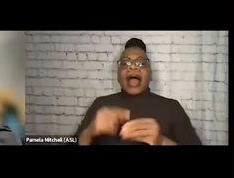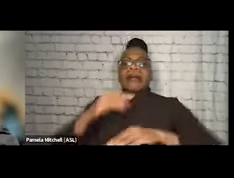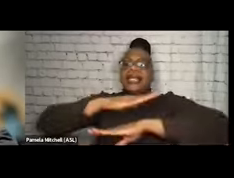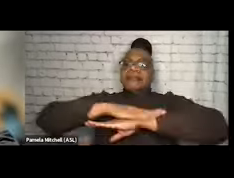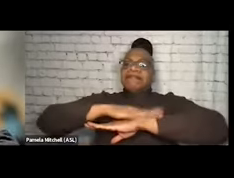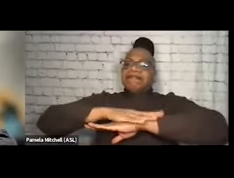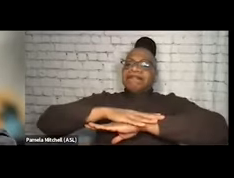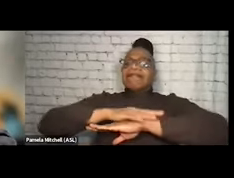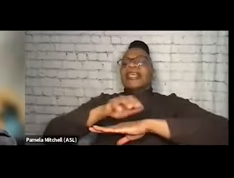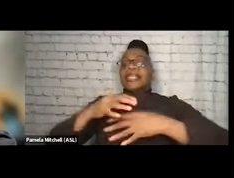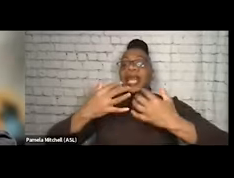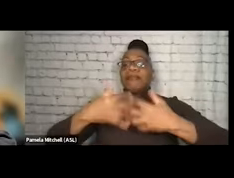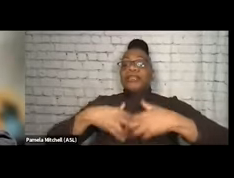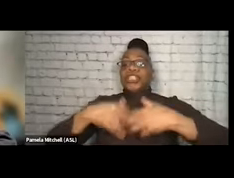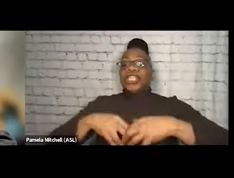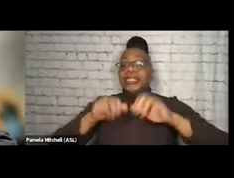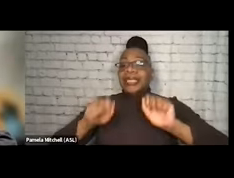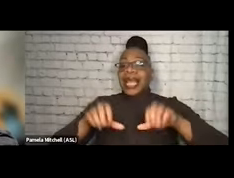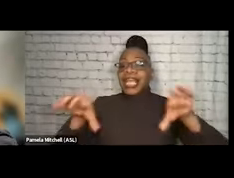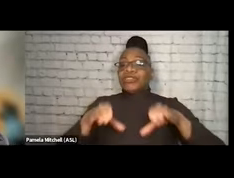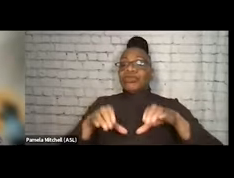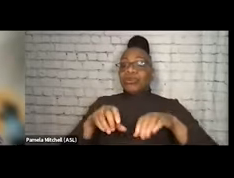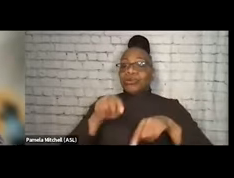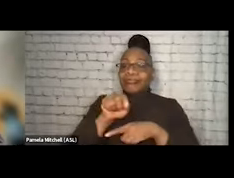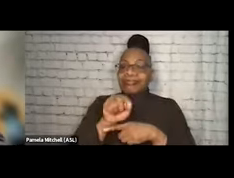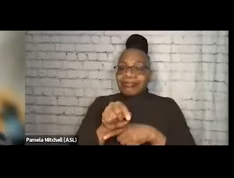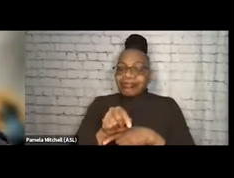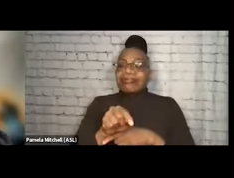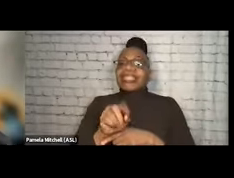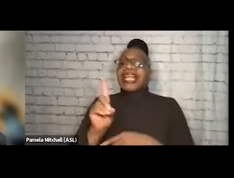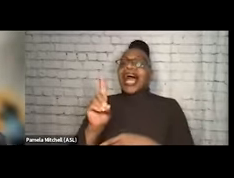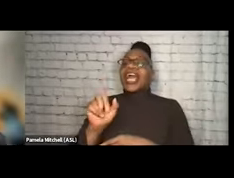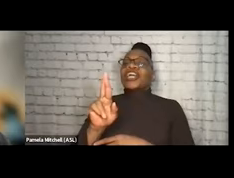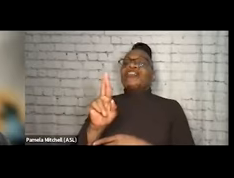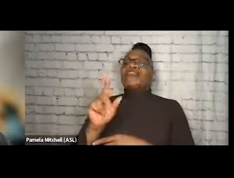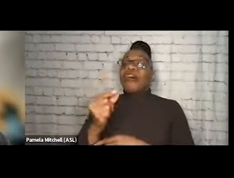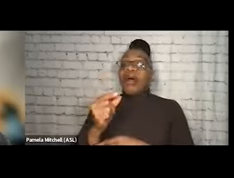of machines that can do on-the-spot drug checking for a full analysis of what's an illicit supply for people.